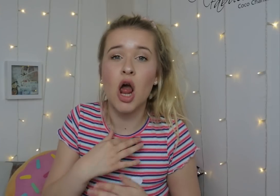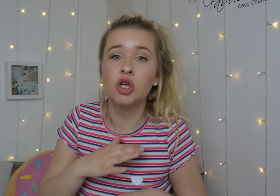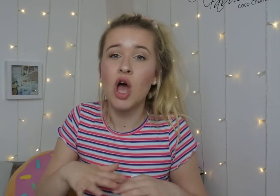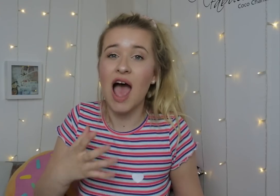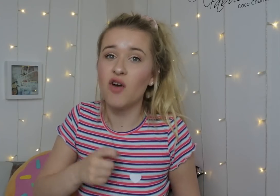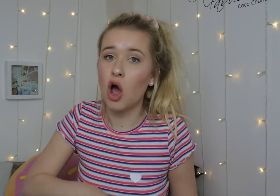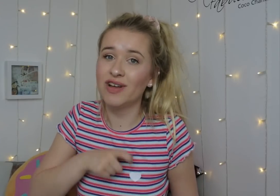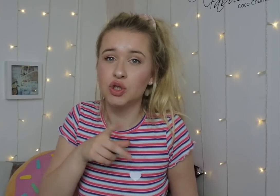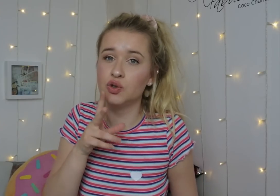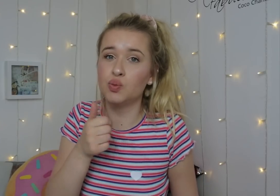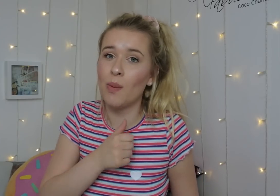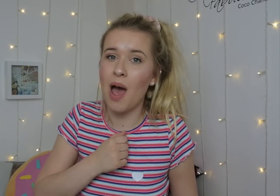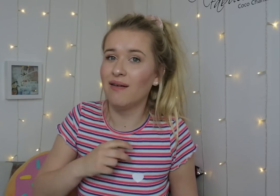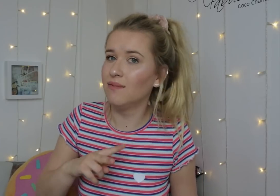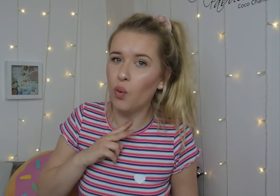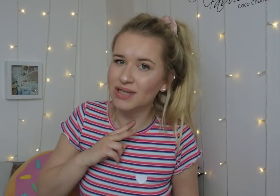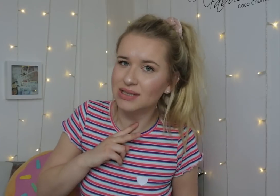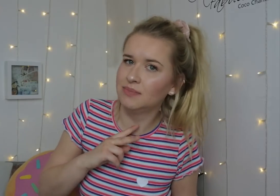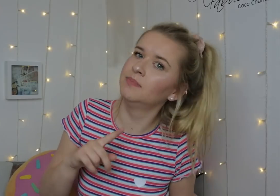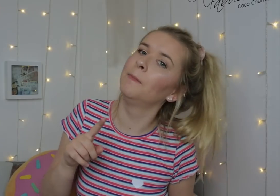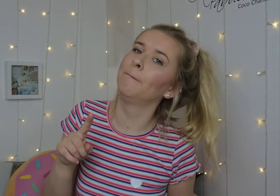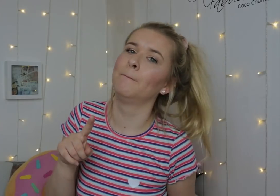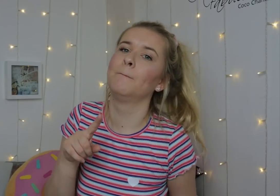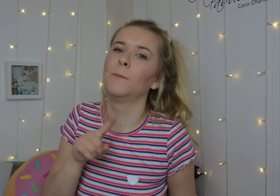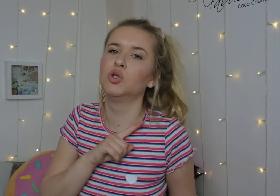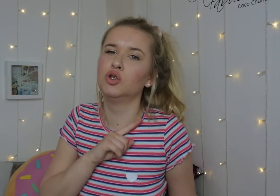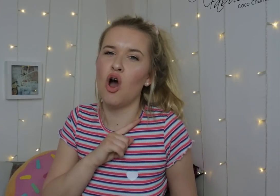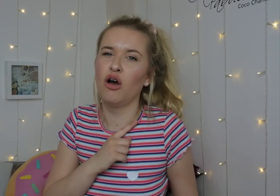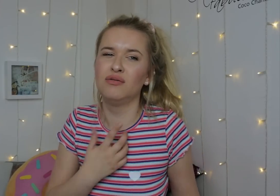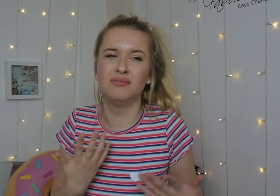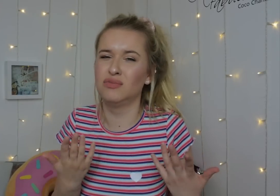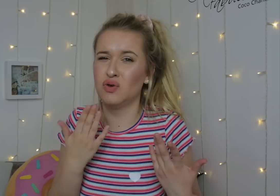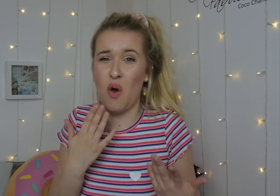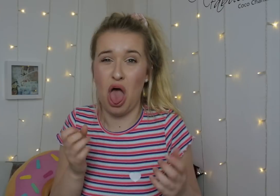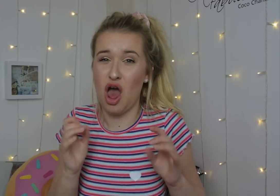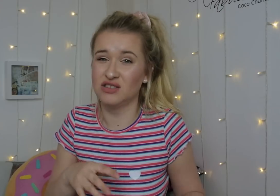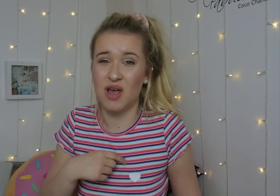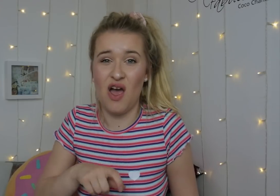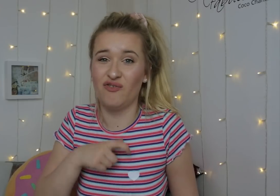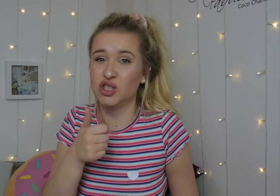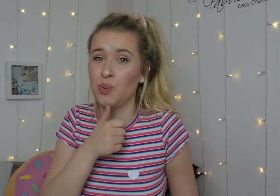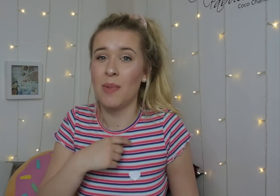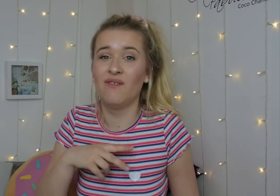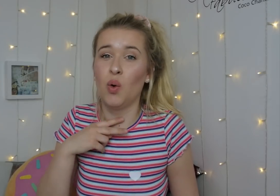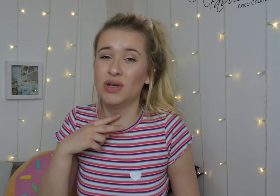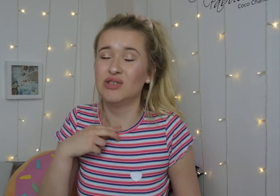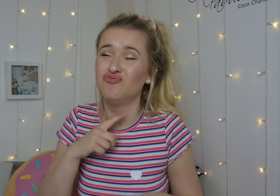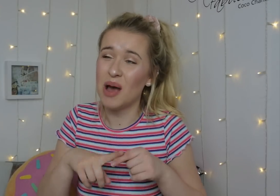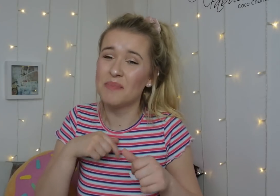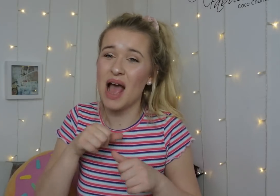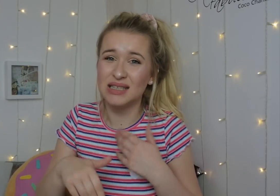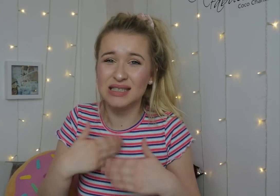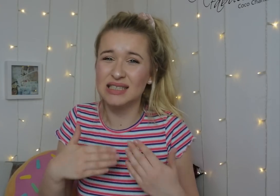really, I don't have the confidence to use my voice